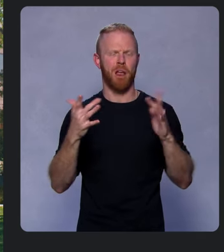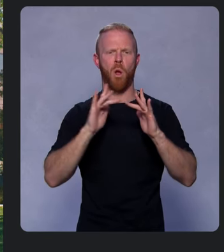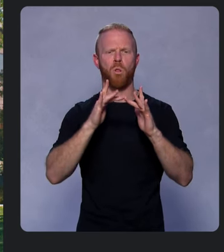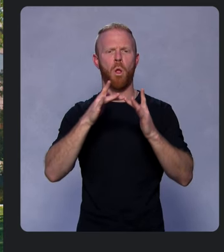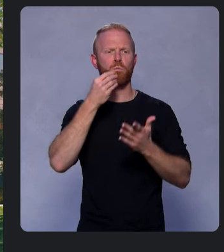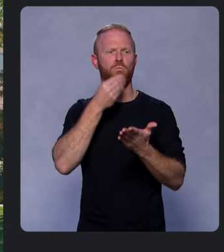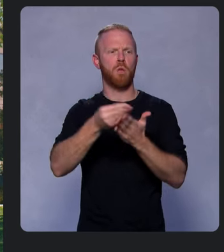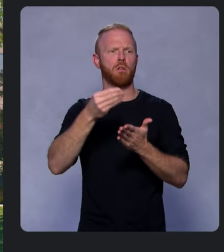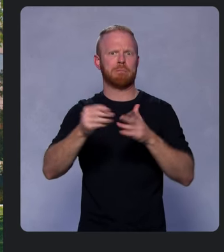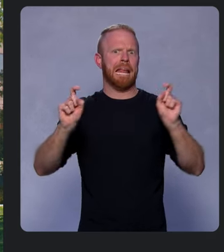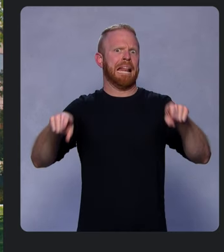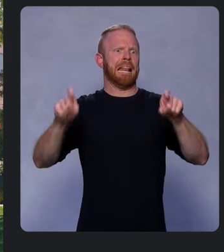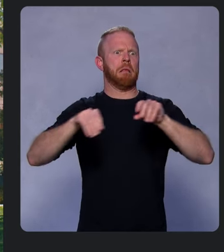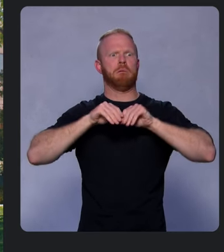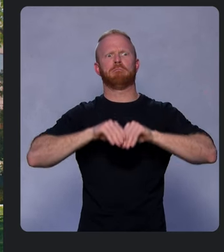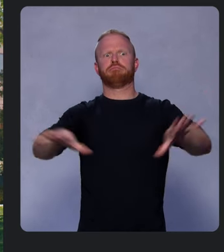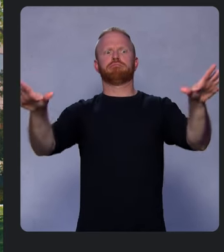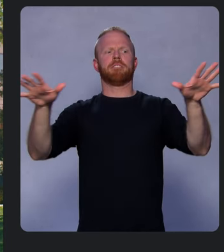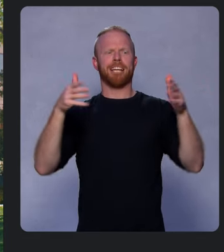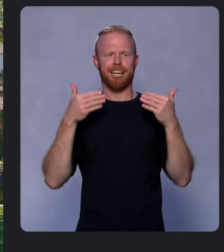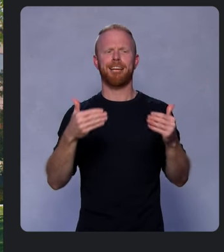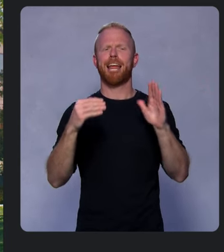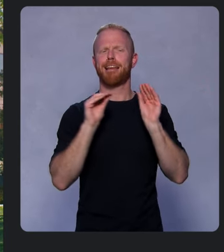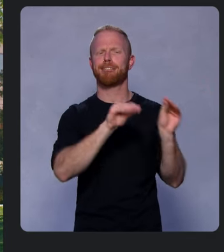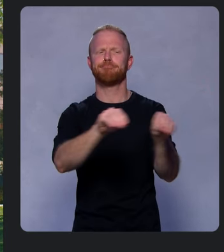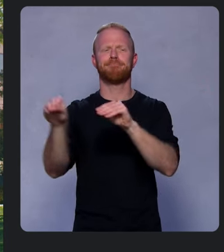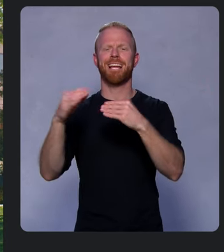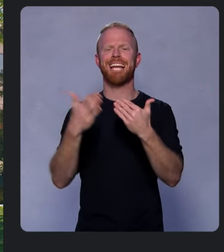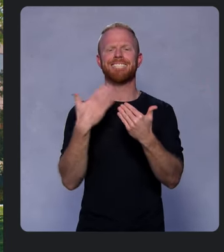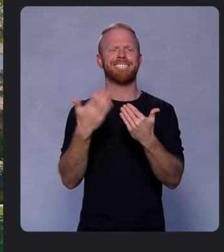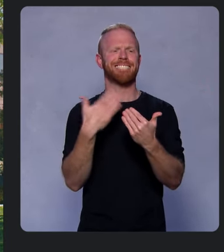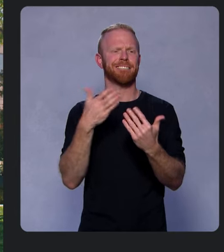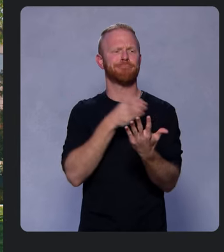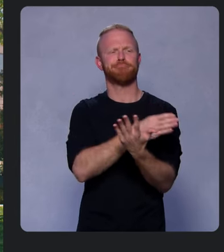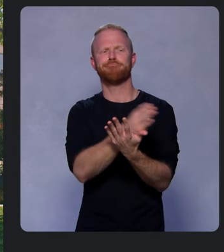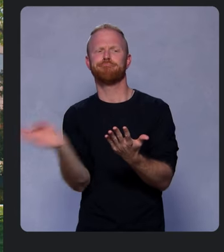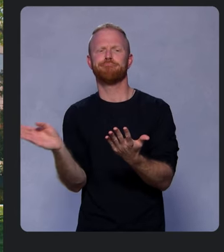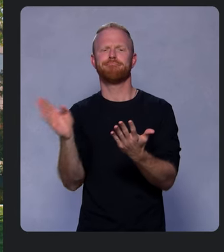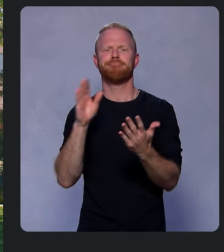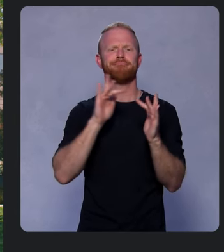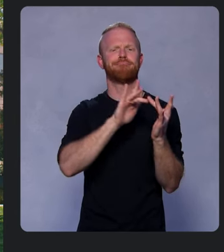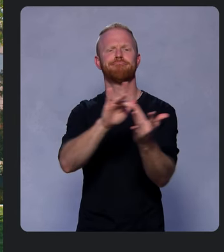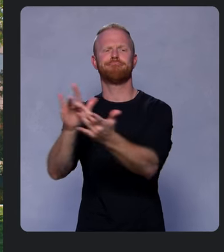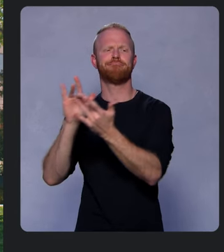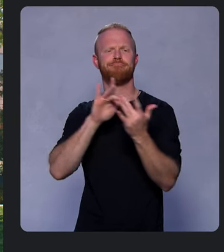for the engagement of an installed app and the cross-platform reach and efficiency of the web.